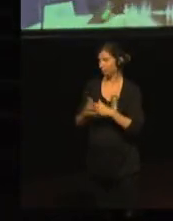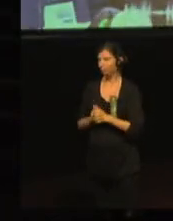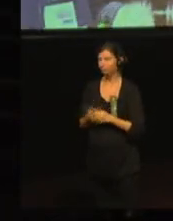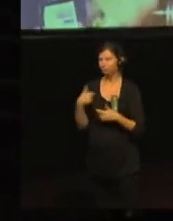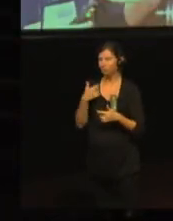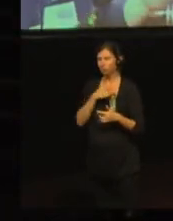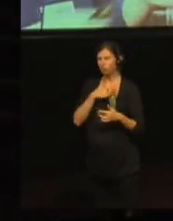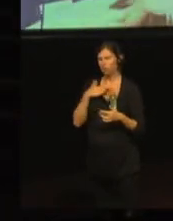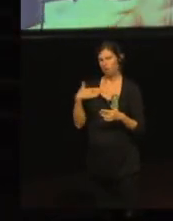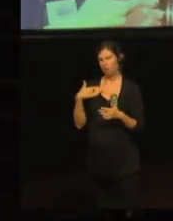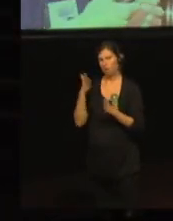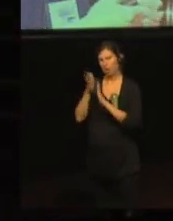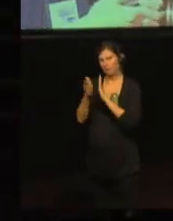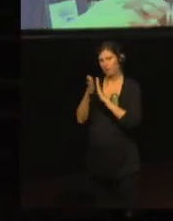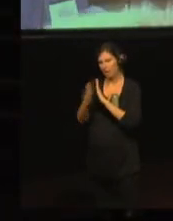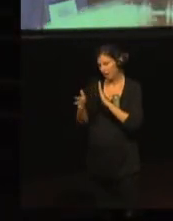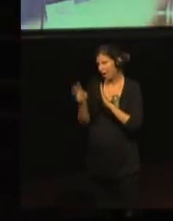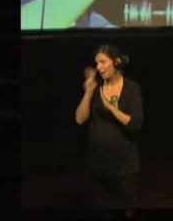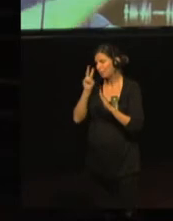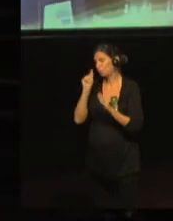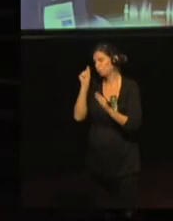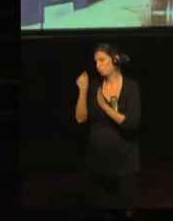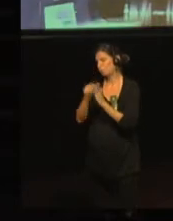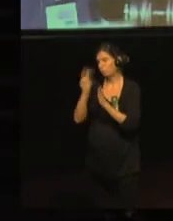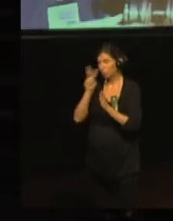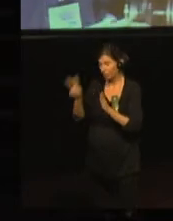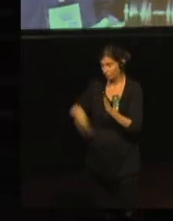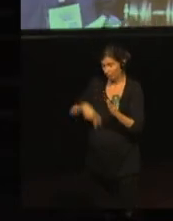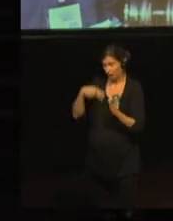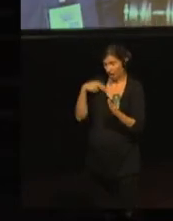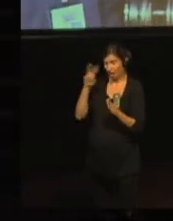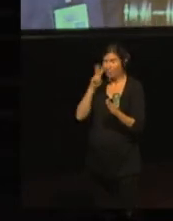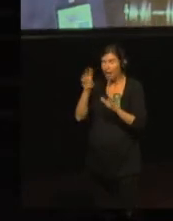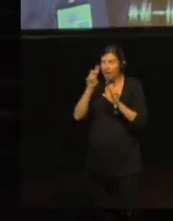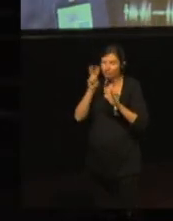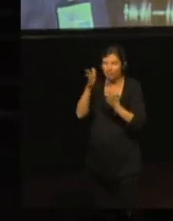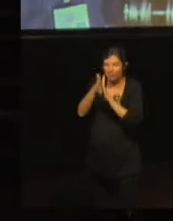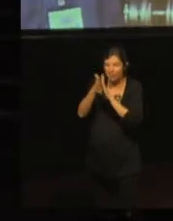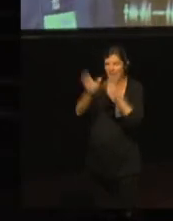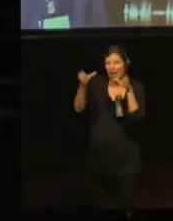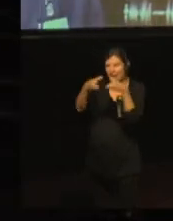and tell you what the tasks we managed in these different meetings were.